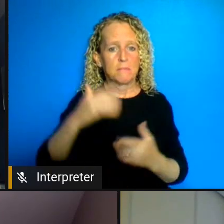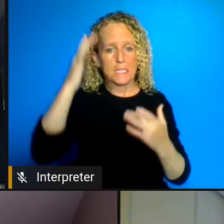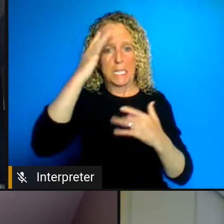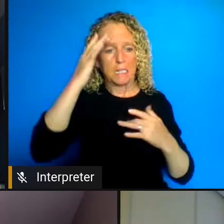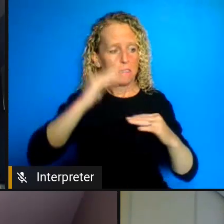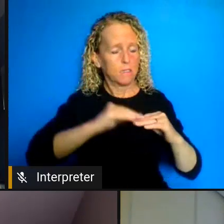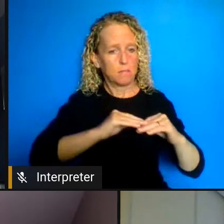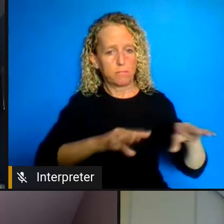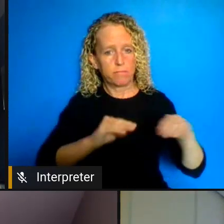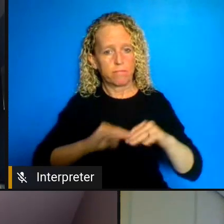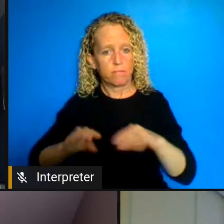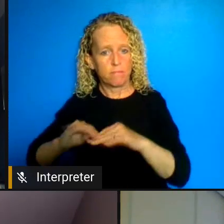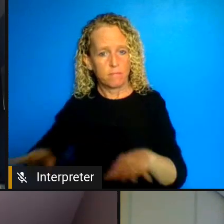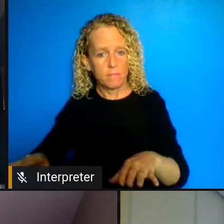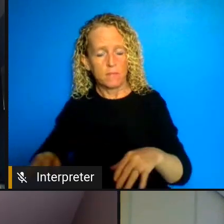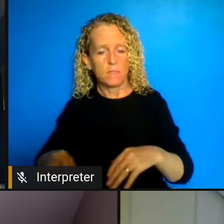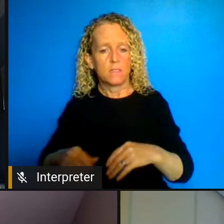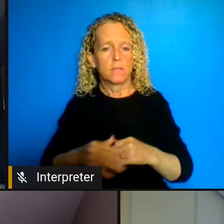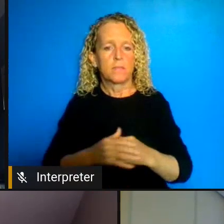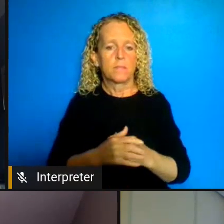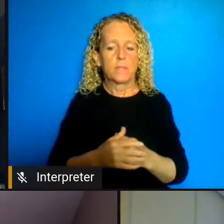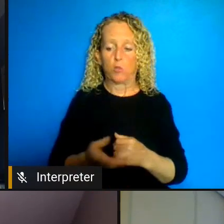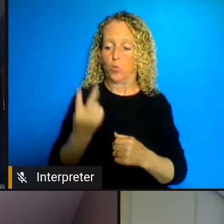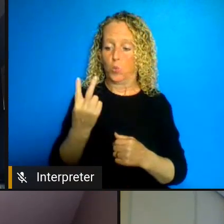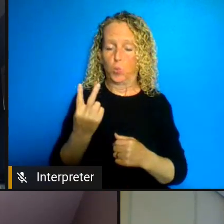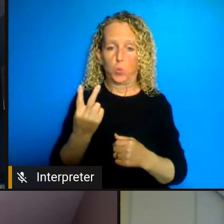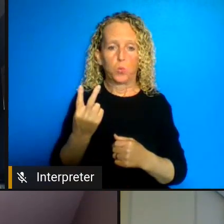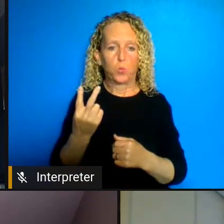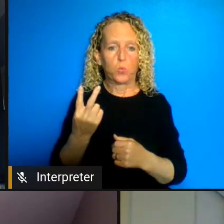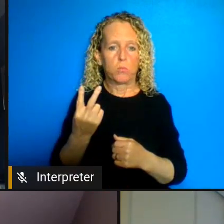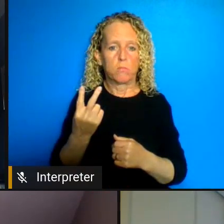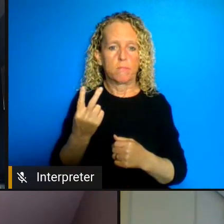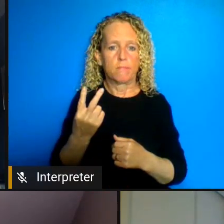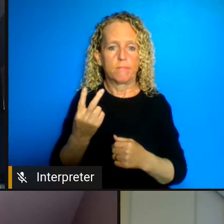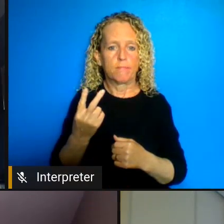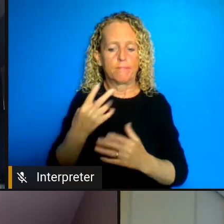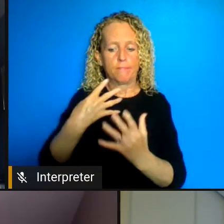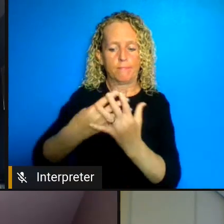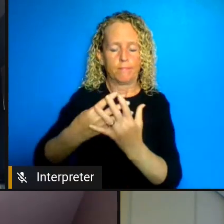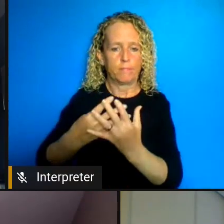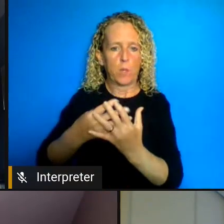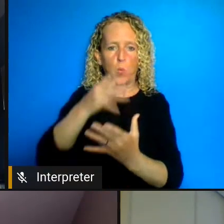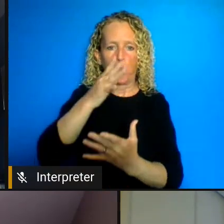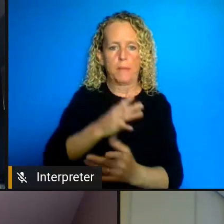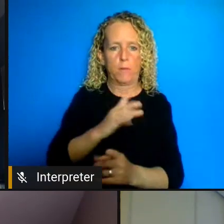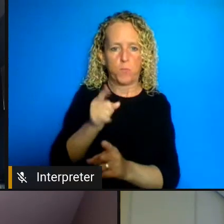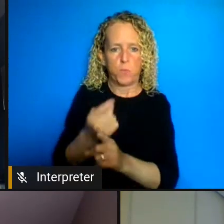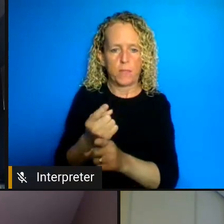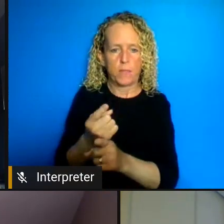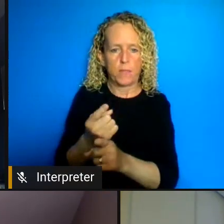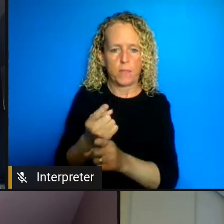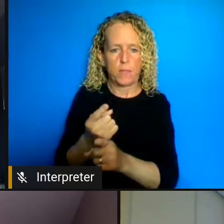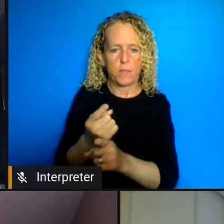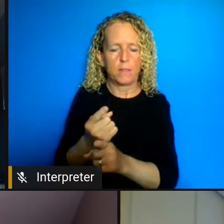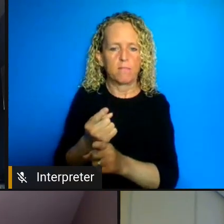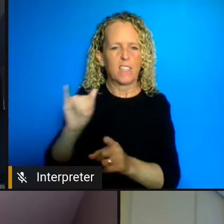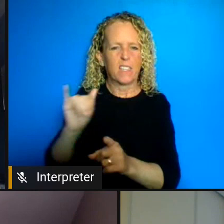significant more women rate wise being impacted by the same token it can be